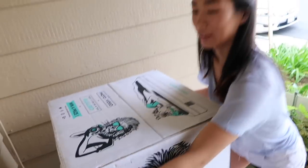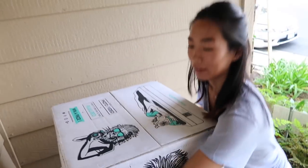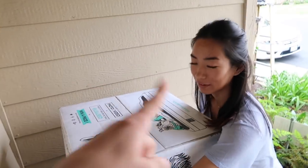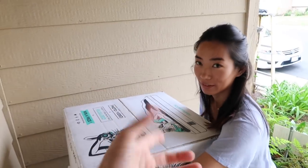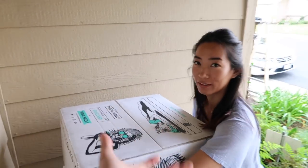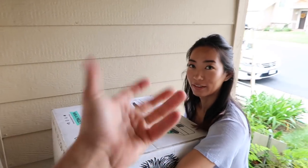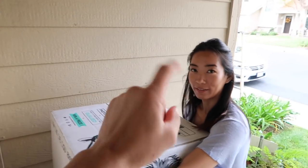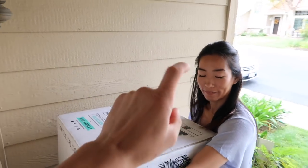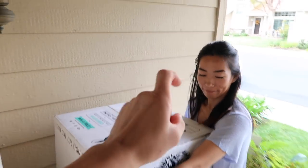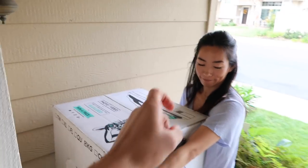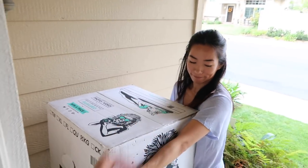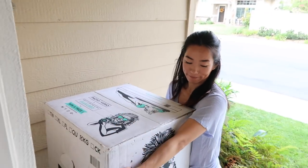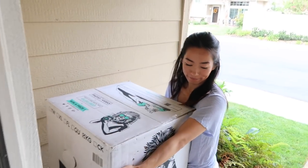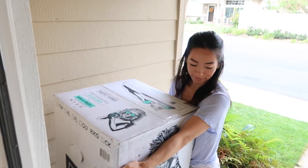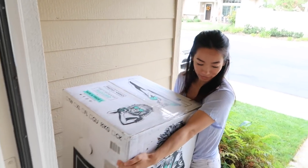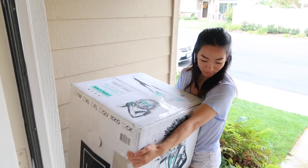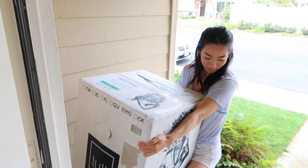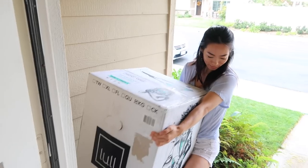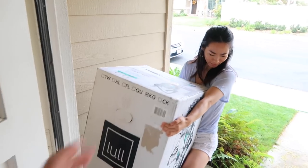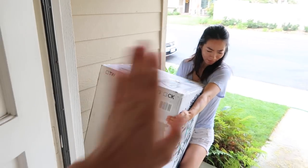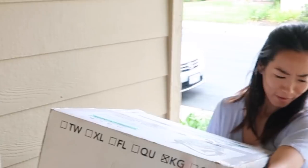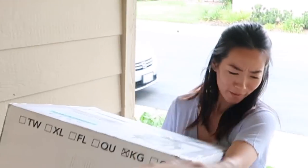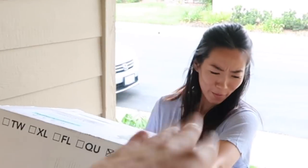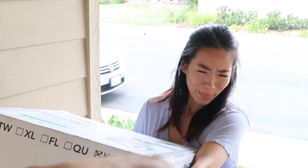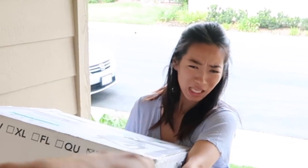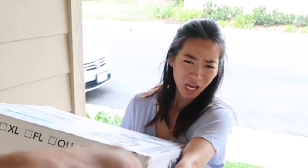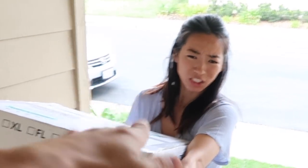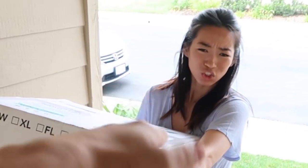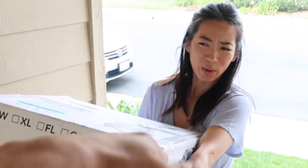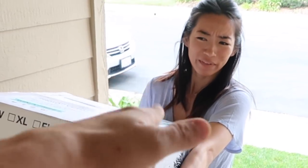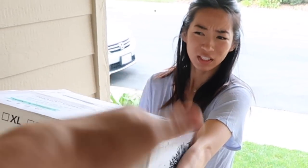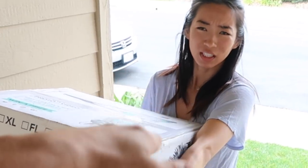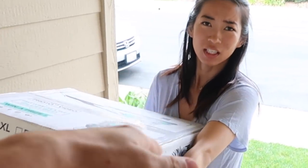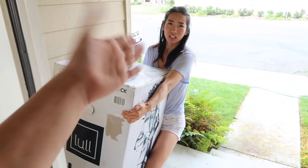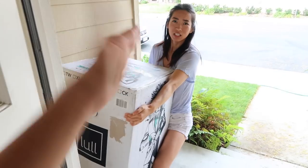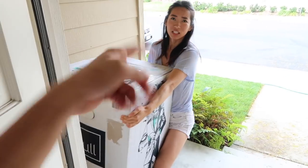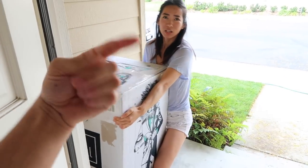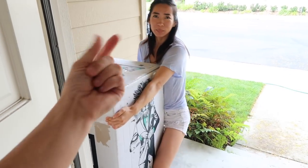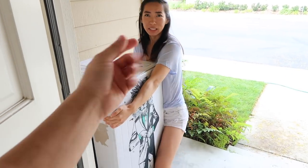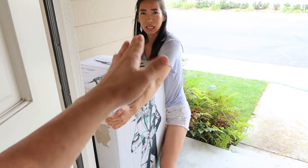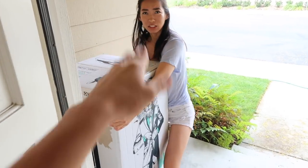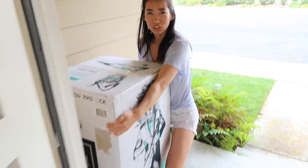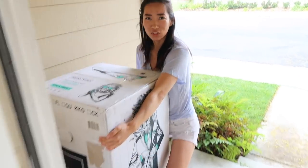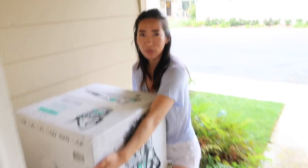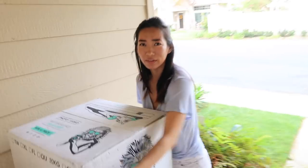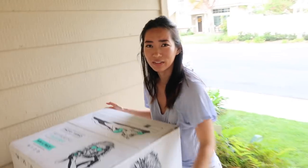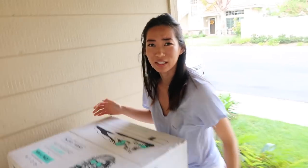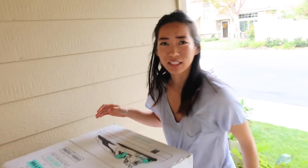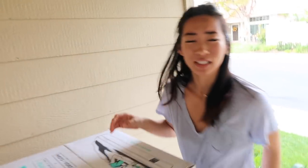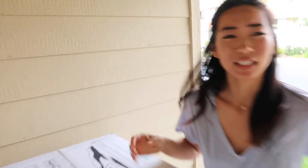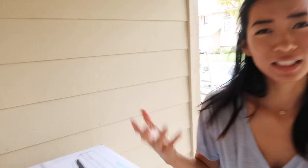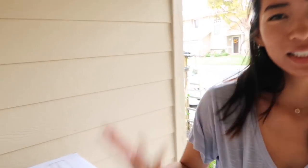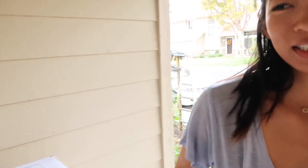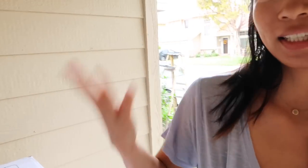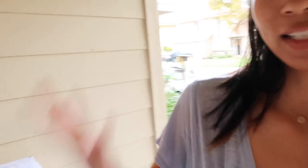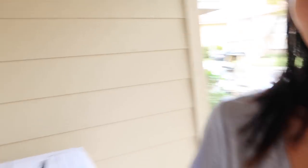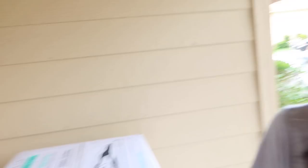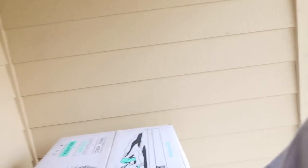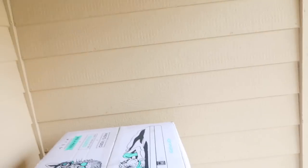R: Can you lift it? E: Oh my god. It's so heavy R: Stop! Let me do it Oh my gosh it's so heavy heavy